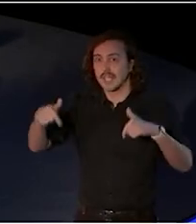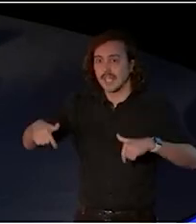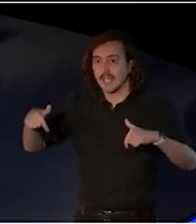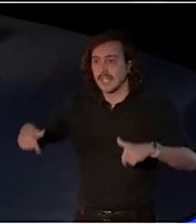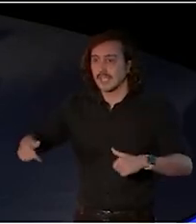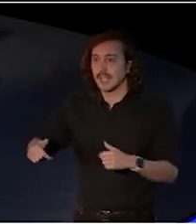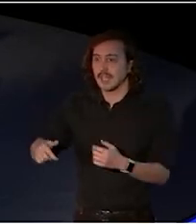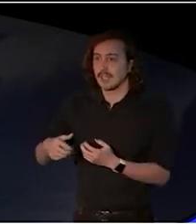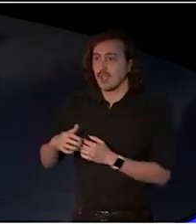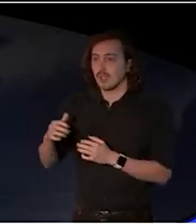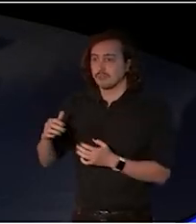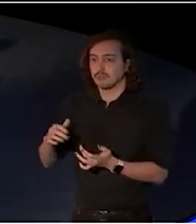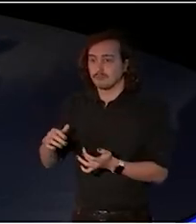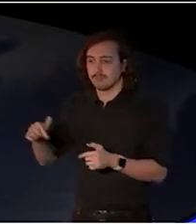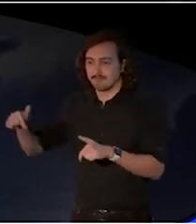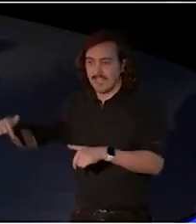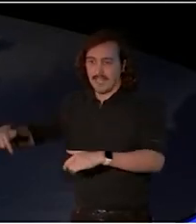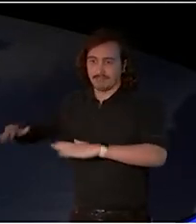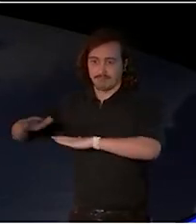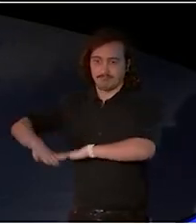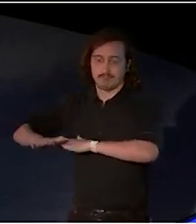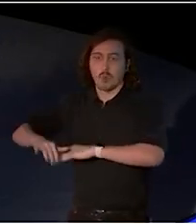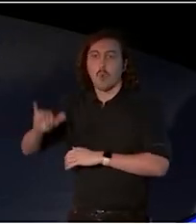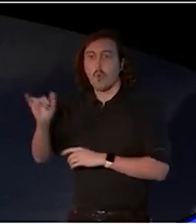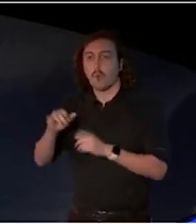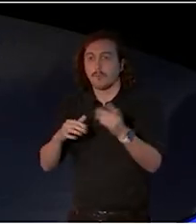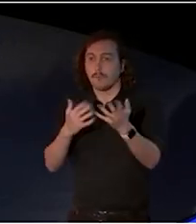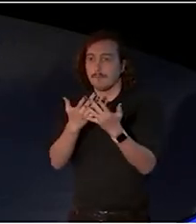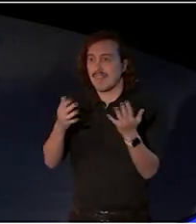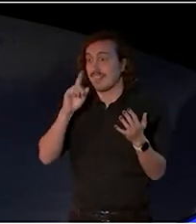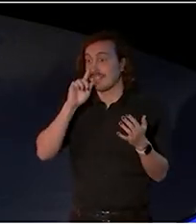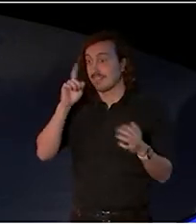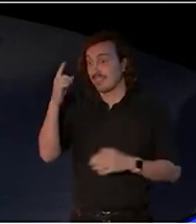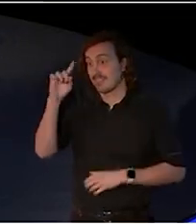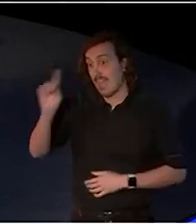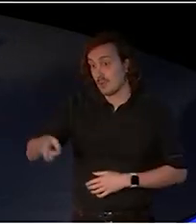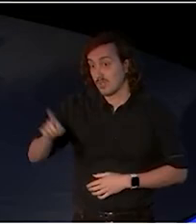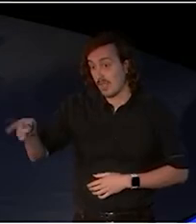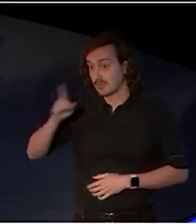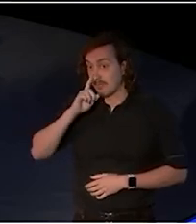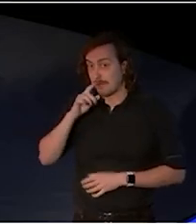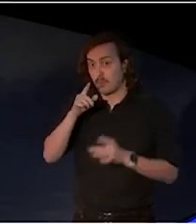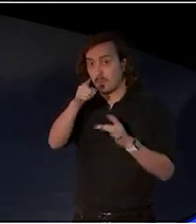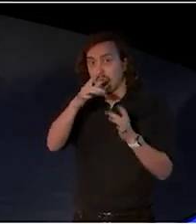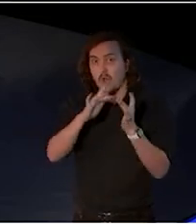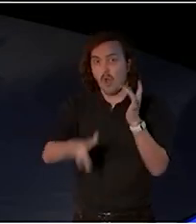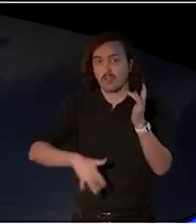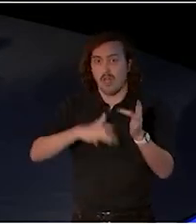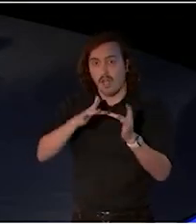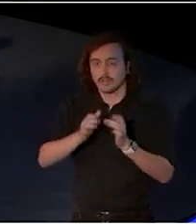and the couple of thousand people who have registered to be here online. I wanna thank our Auslan interpreters,